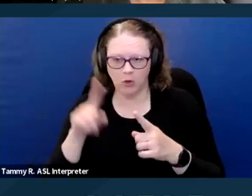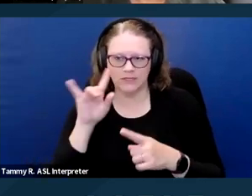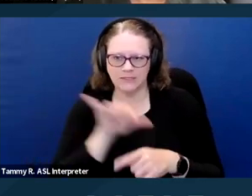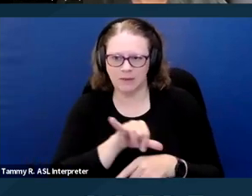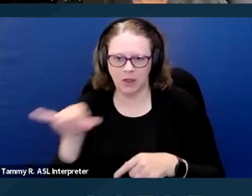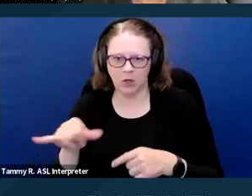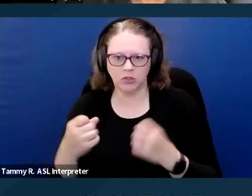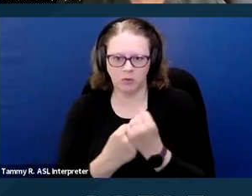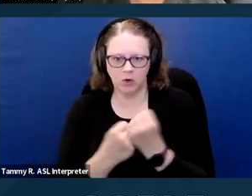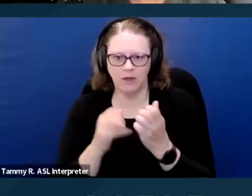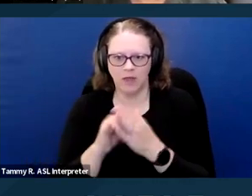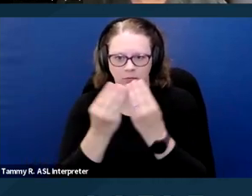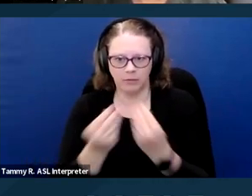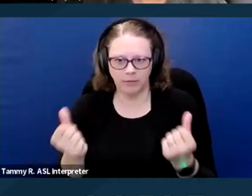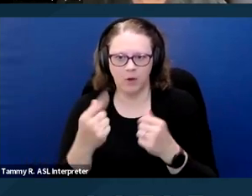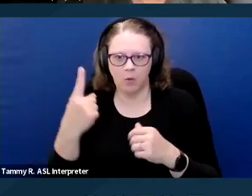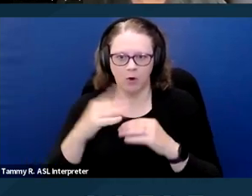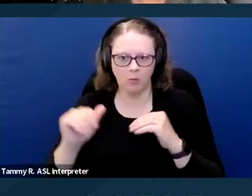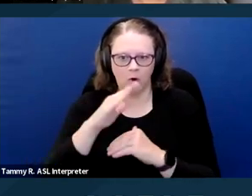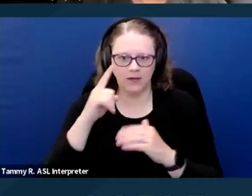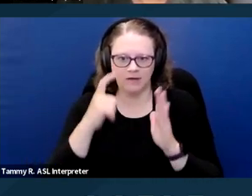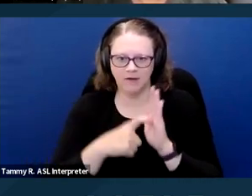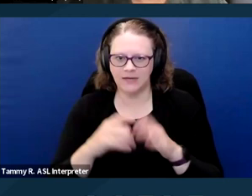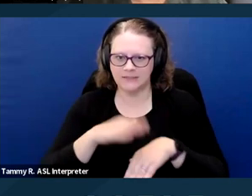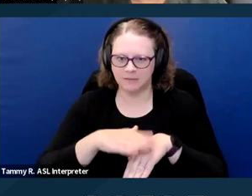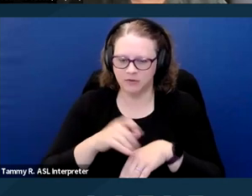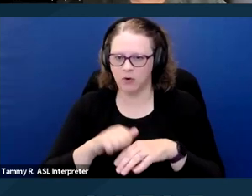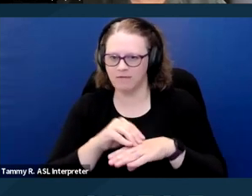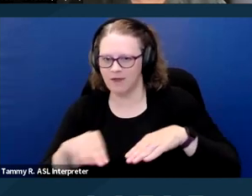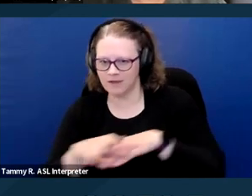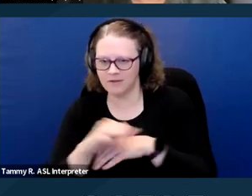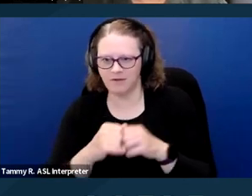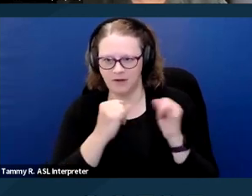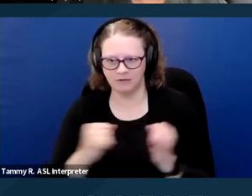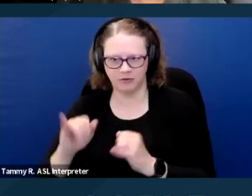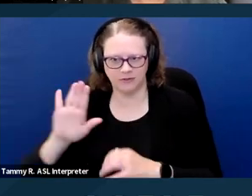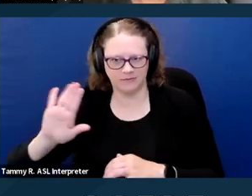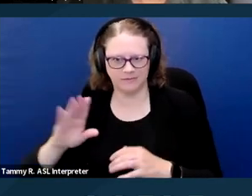or effects of an individual's disability. So again, the term assistance animal includes both